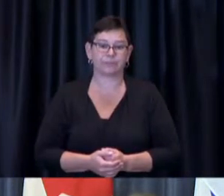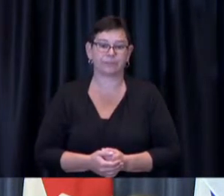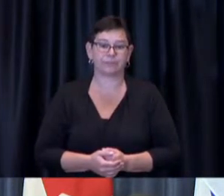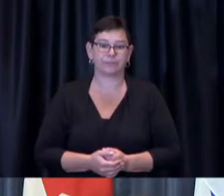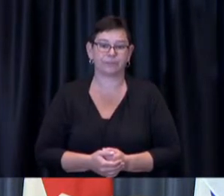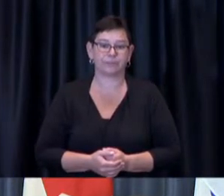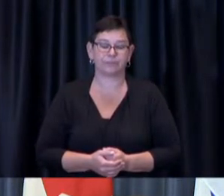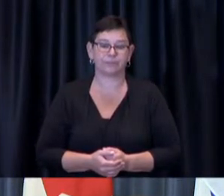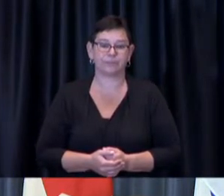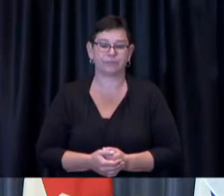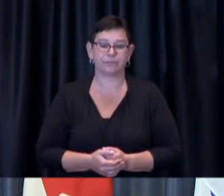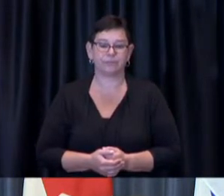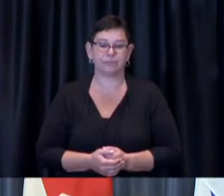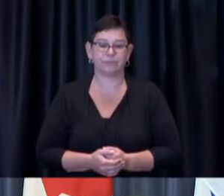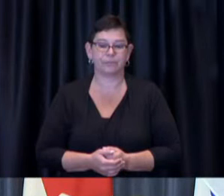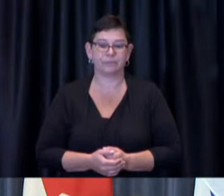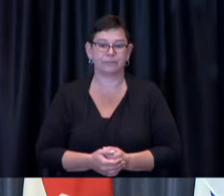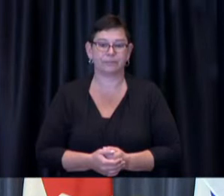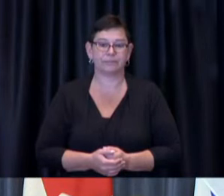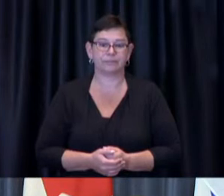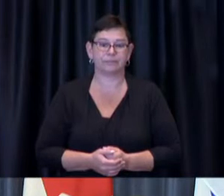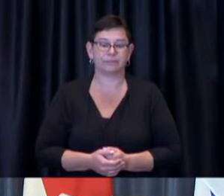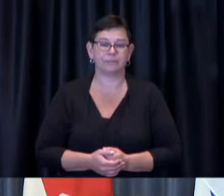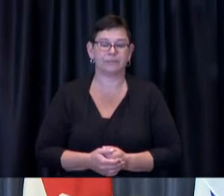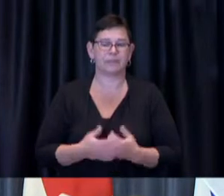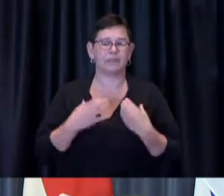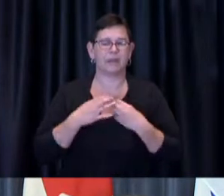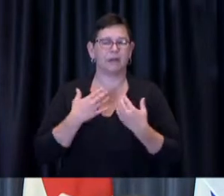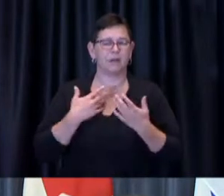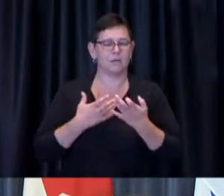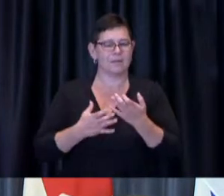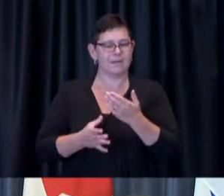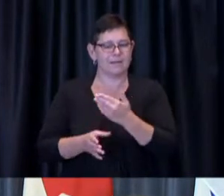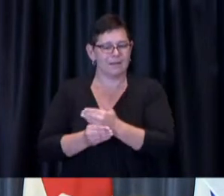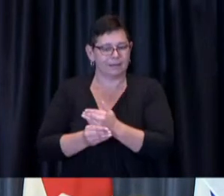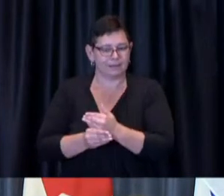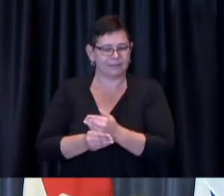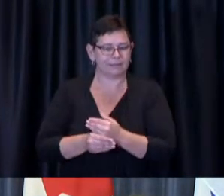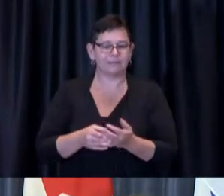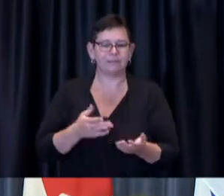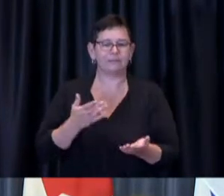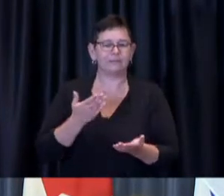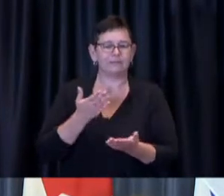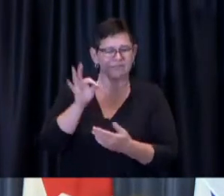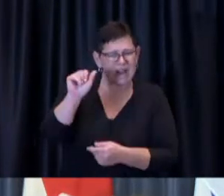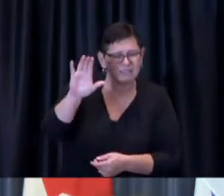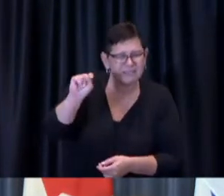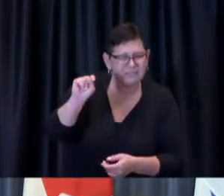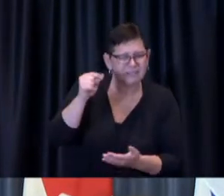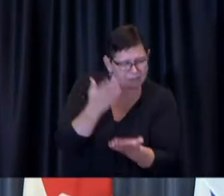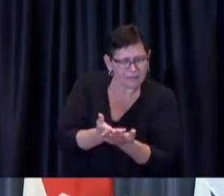can I just add a word to that um the fact is that in Ontario uh you get an email when you have your